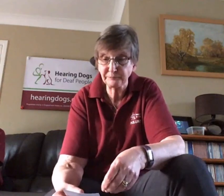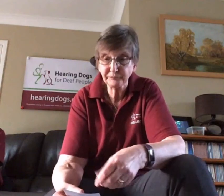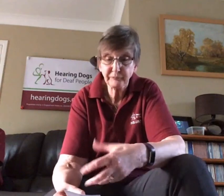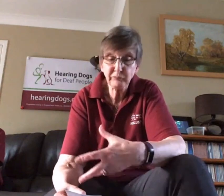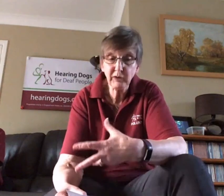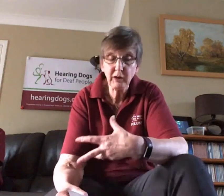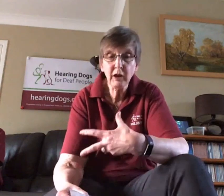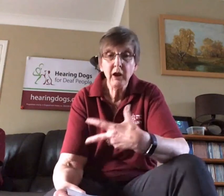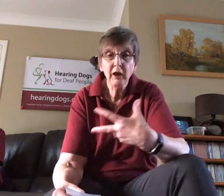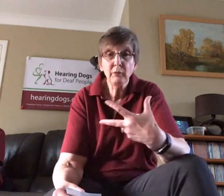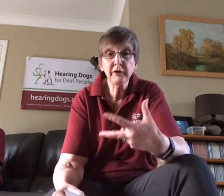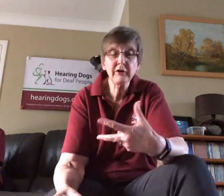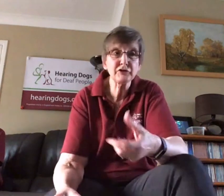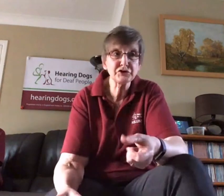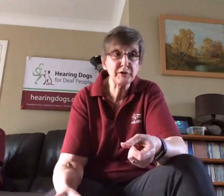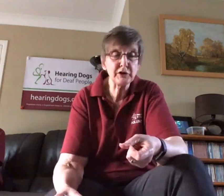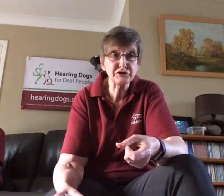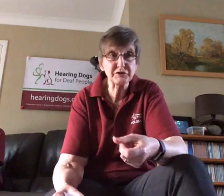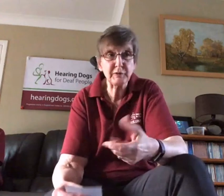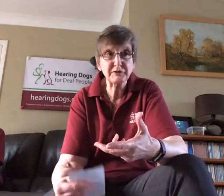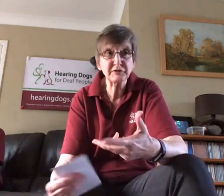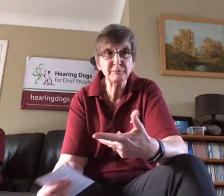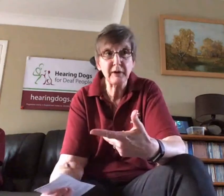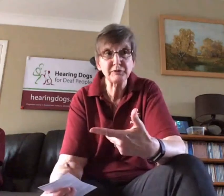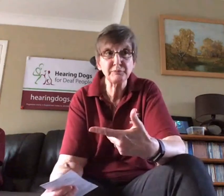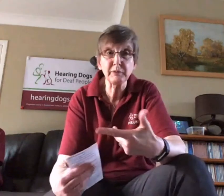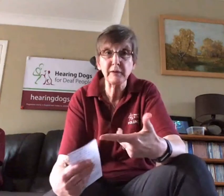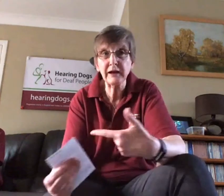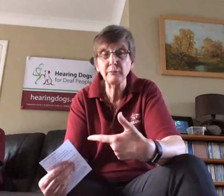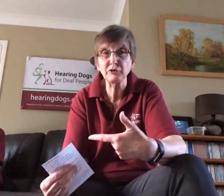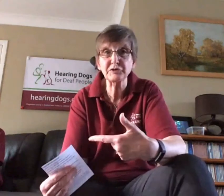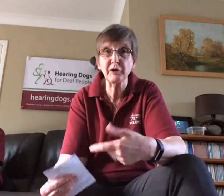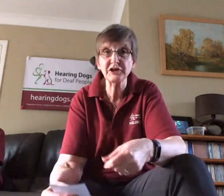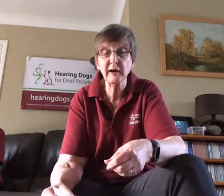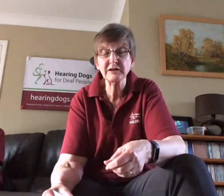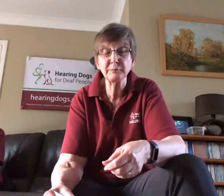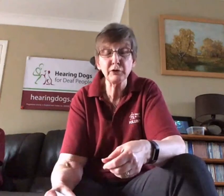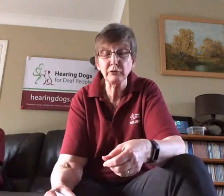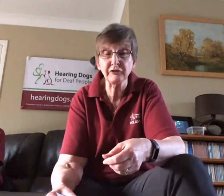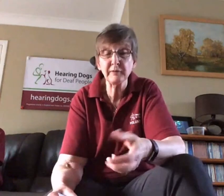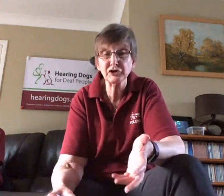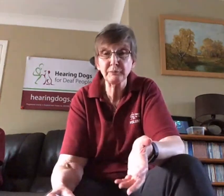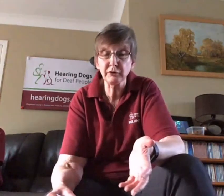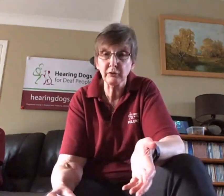One of the other dogs we use, this perhaps you'll be a little more surprised about is Poodles, a Miniature Poodle.